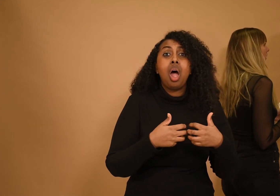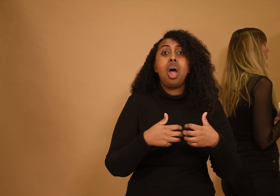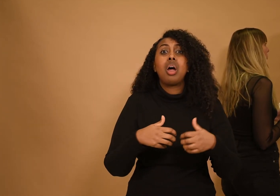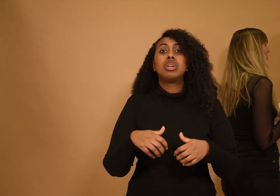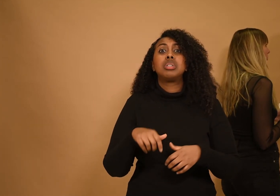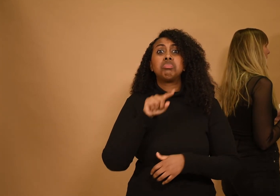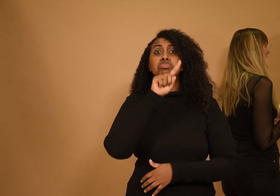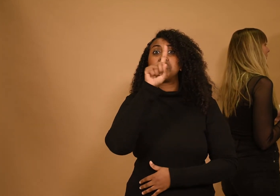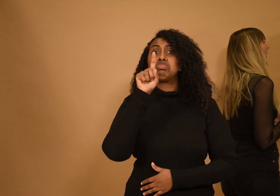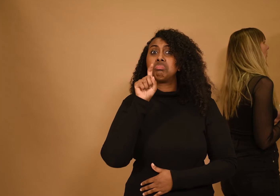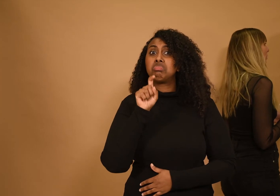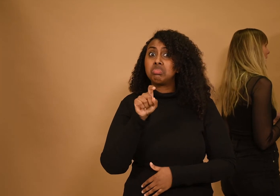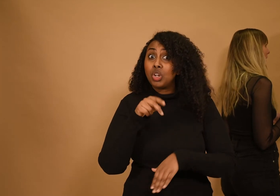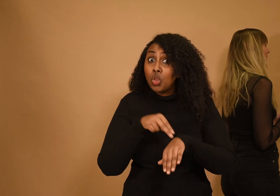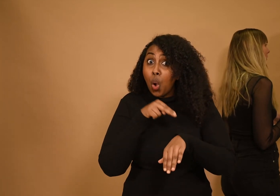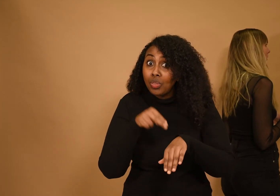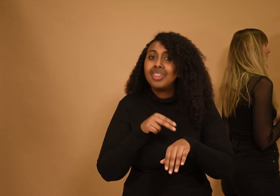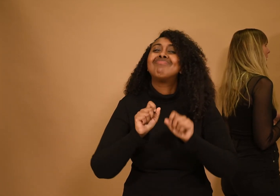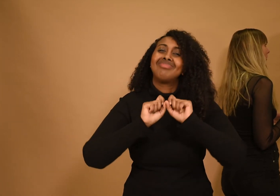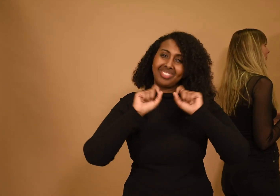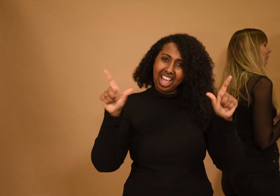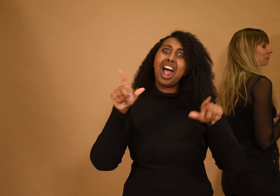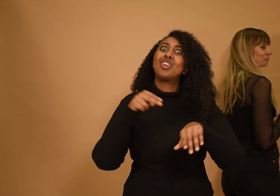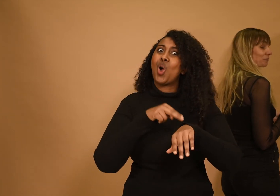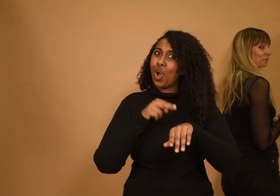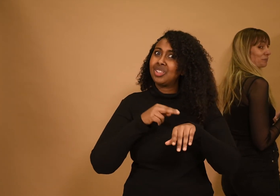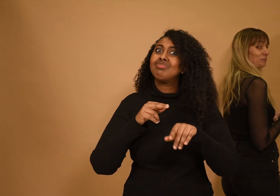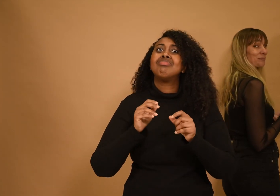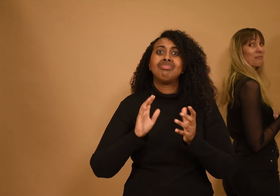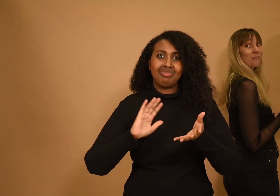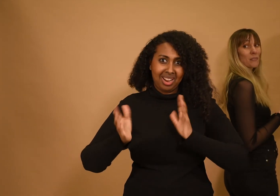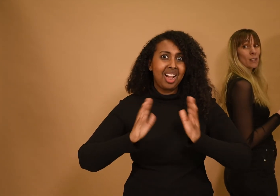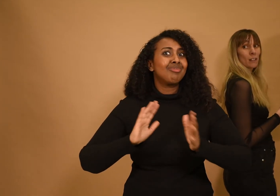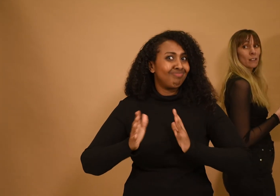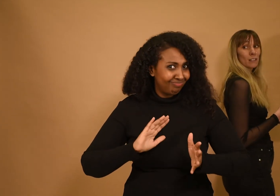is required to speak this language